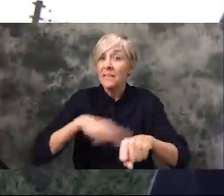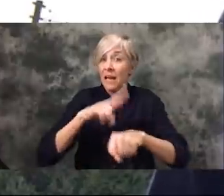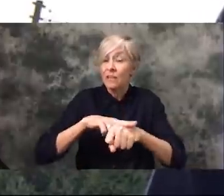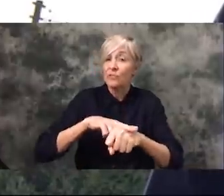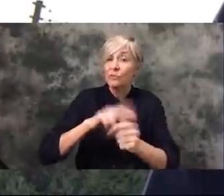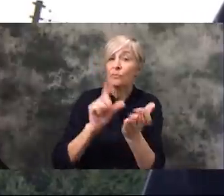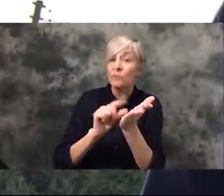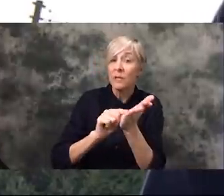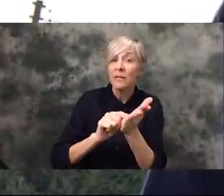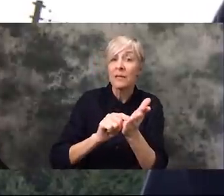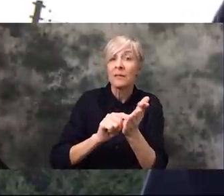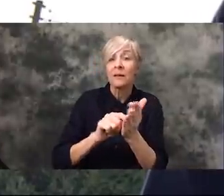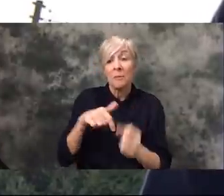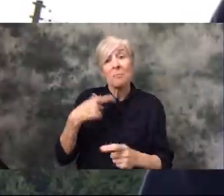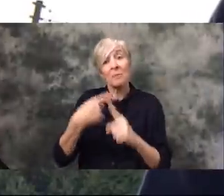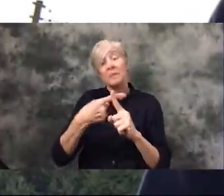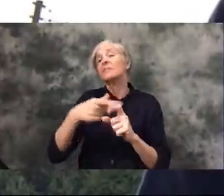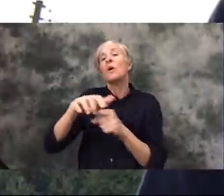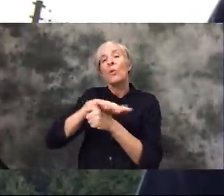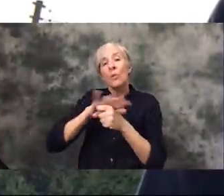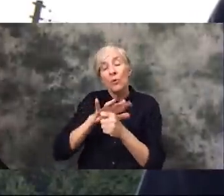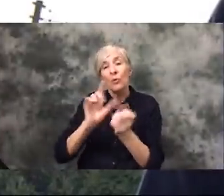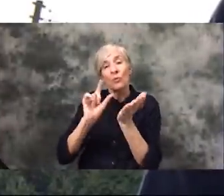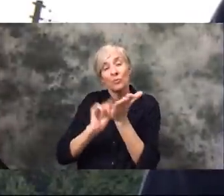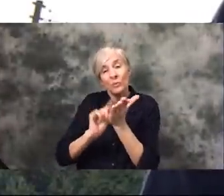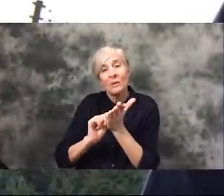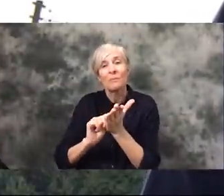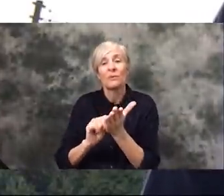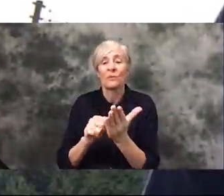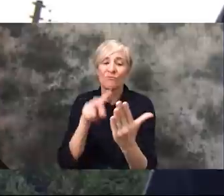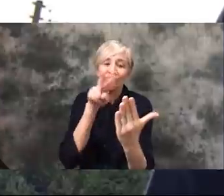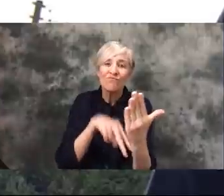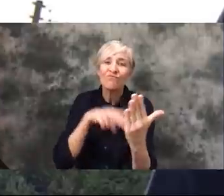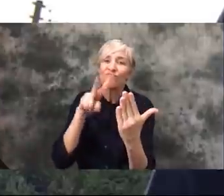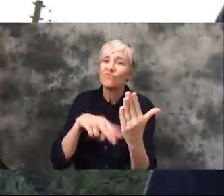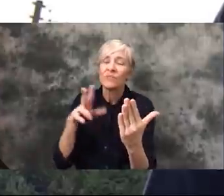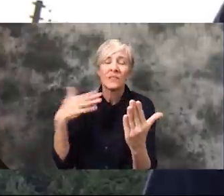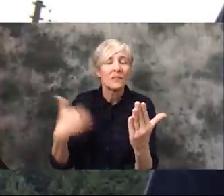national newspapers but on local editions and local newspapers there's